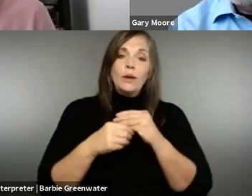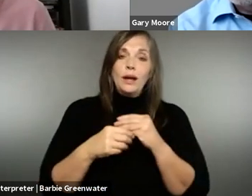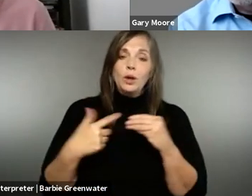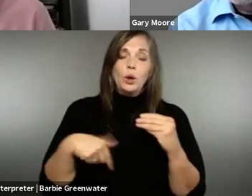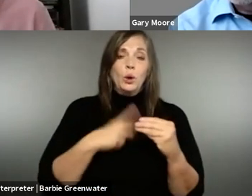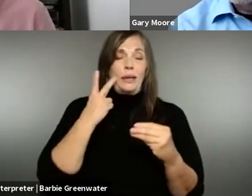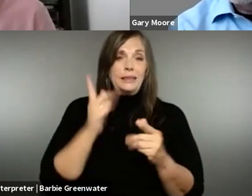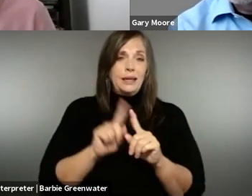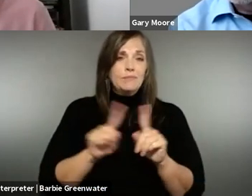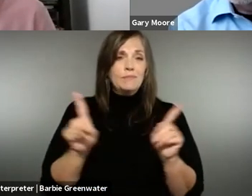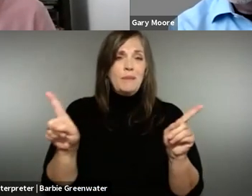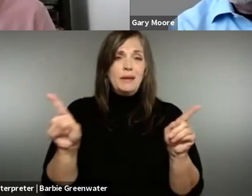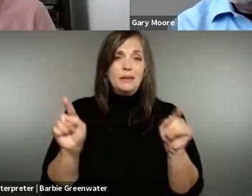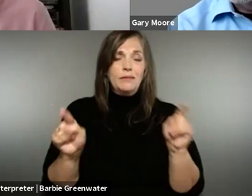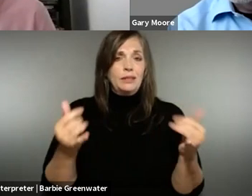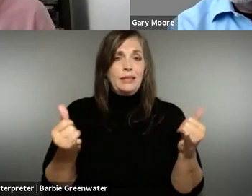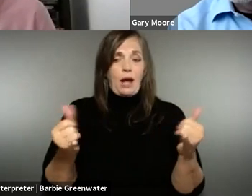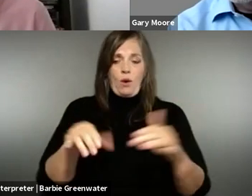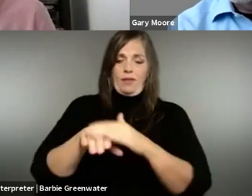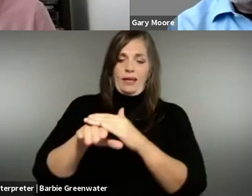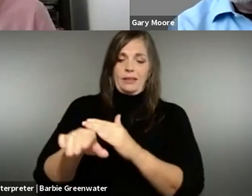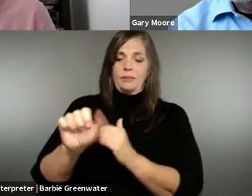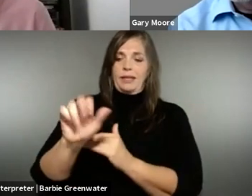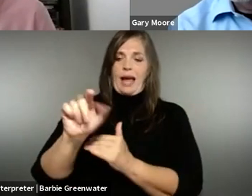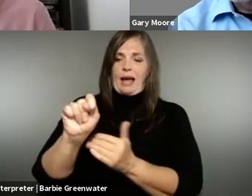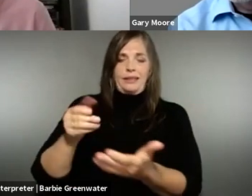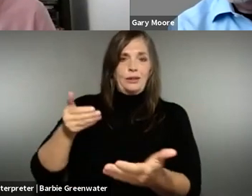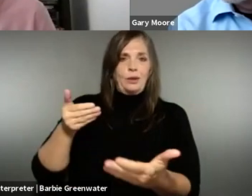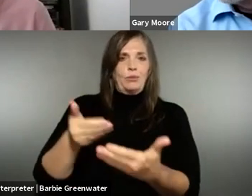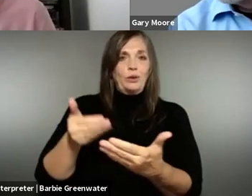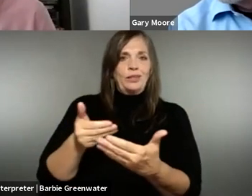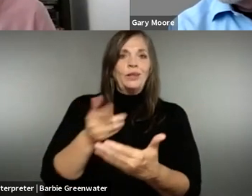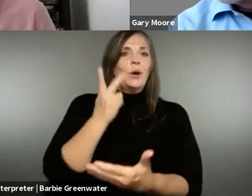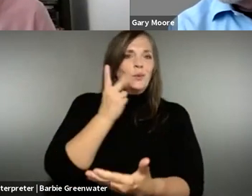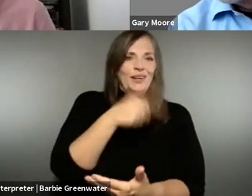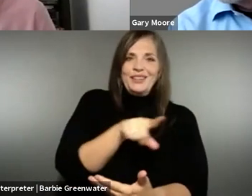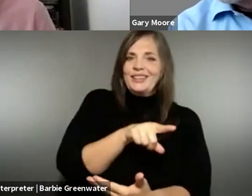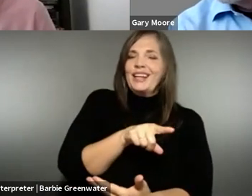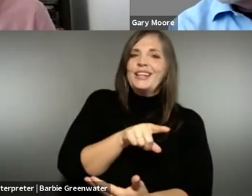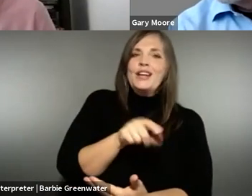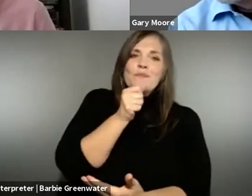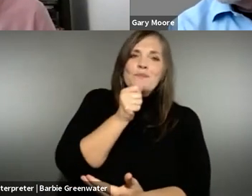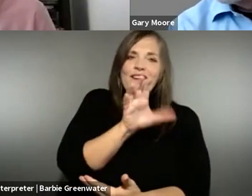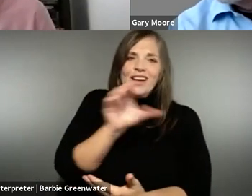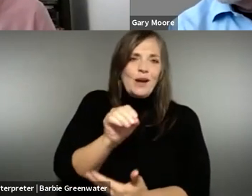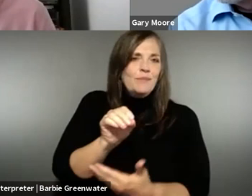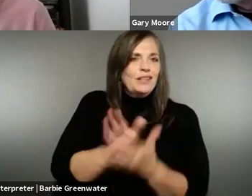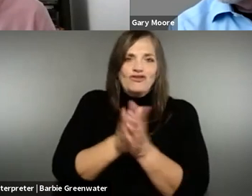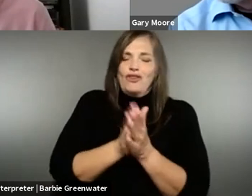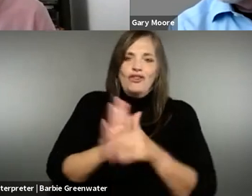June. I just want to add that we see along a very big difference now that the accessibility access is approaching